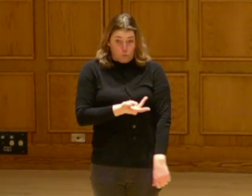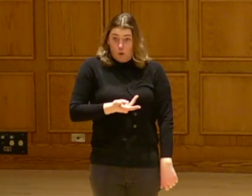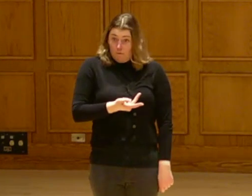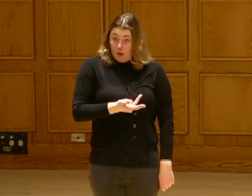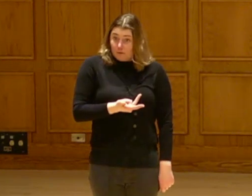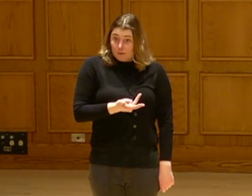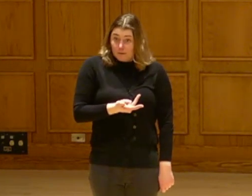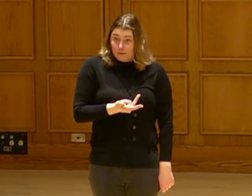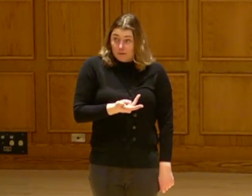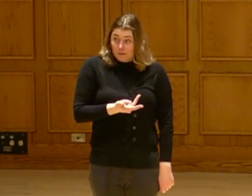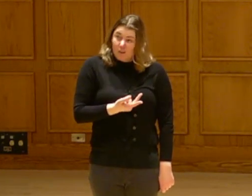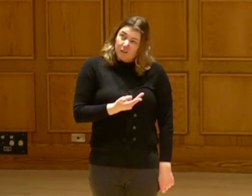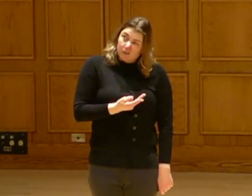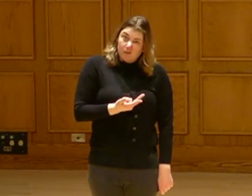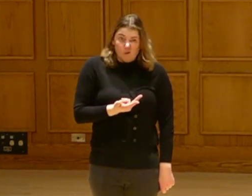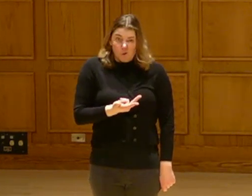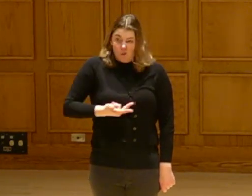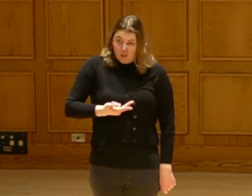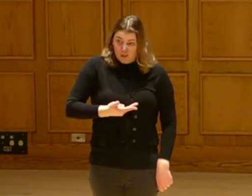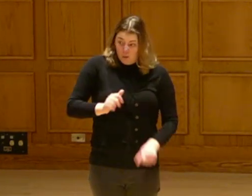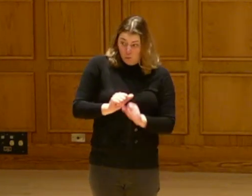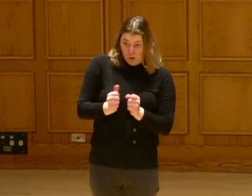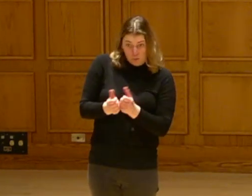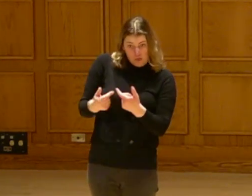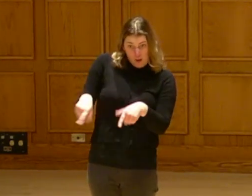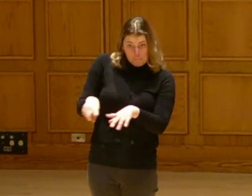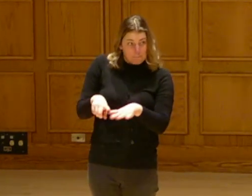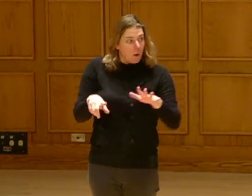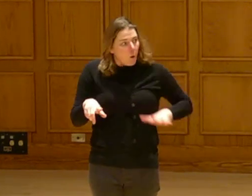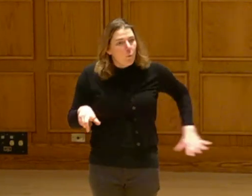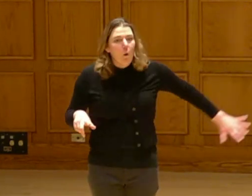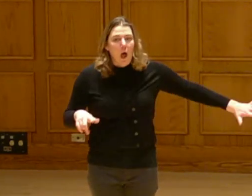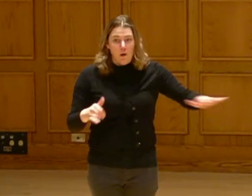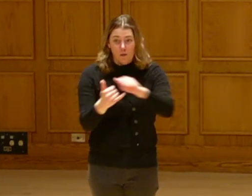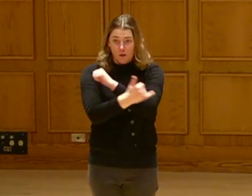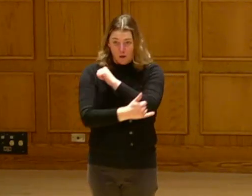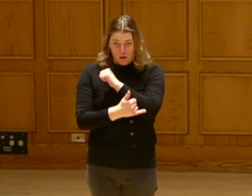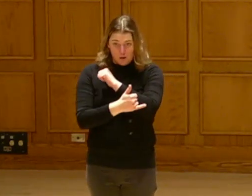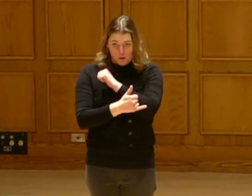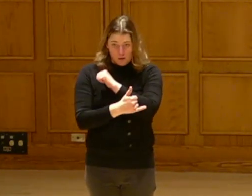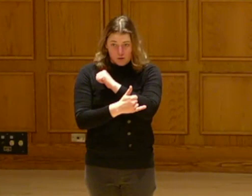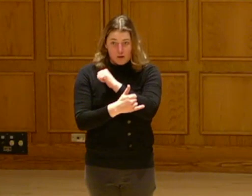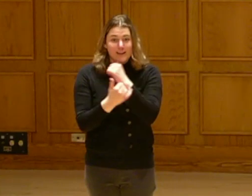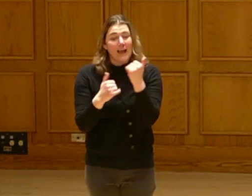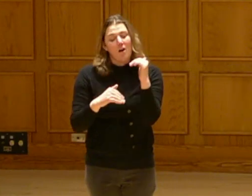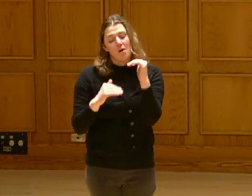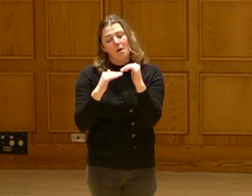creating legal, there was two or three of us working with them around the country.